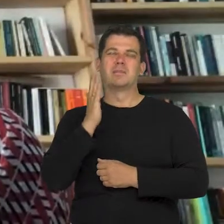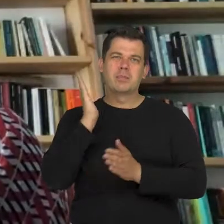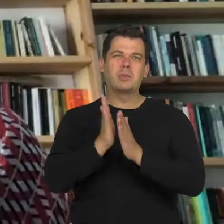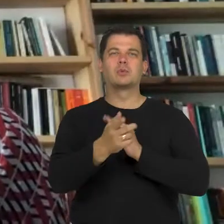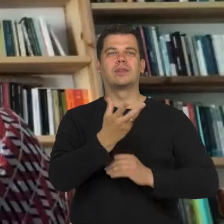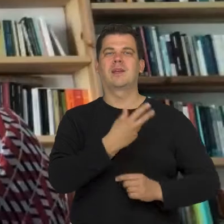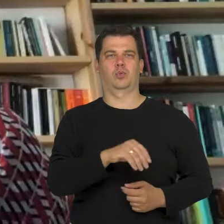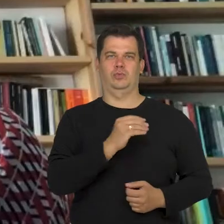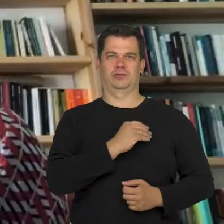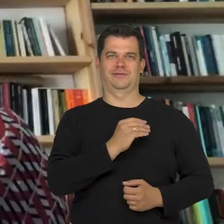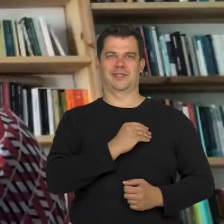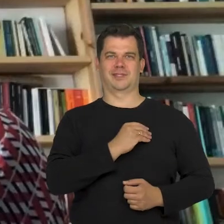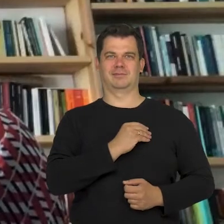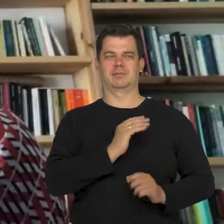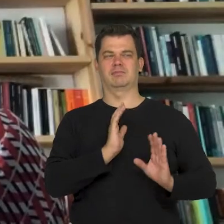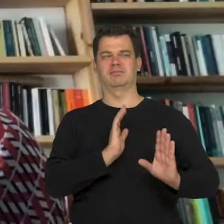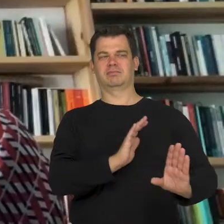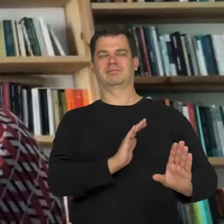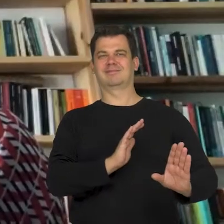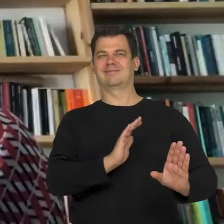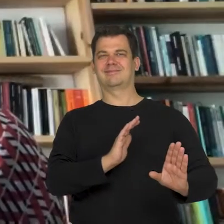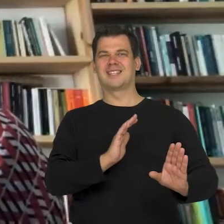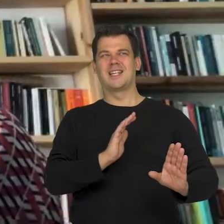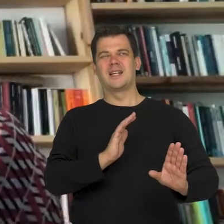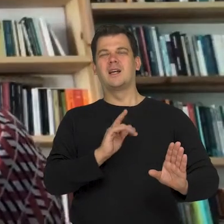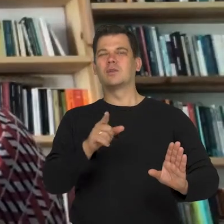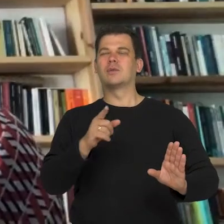That means that this is often caused by the fact